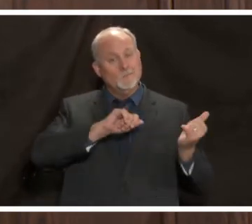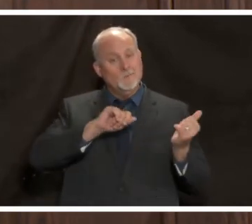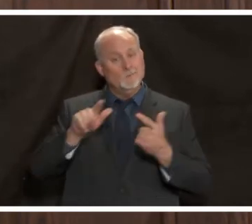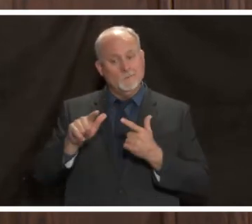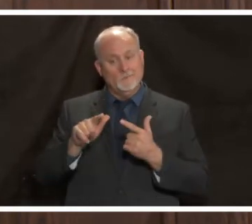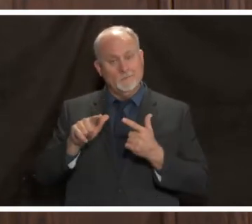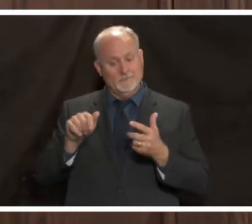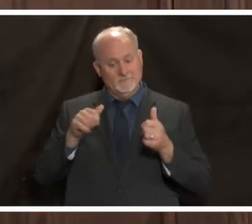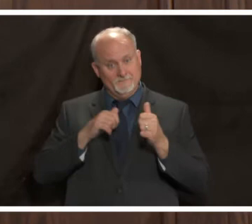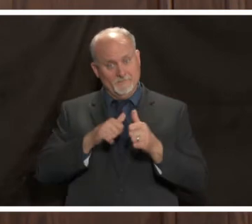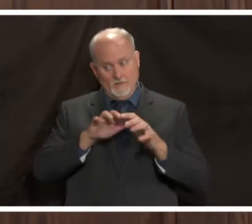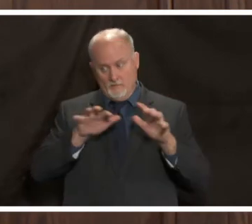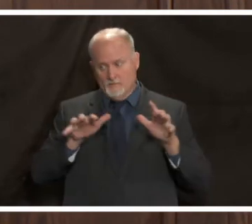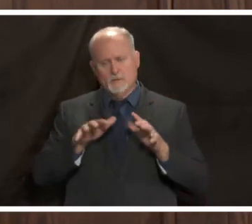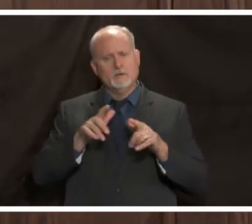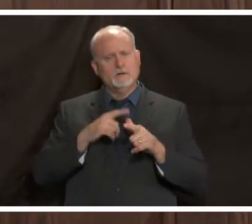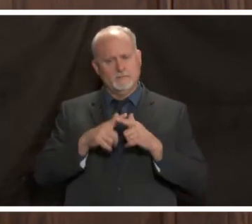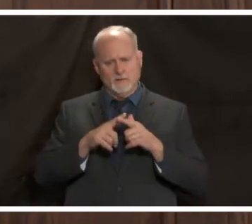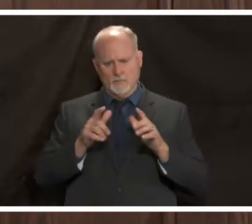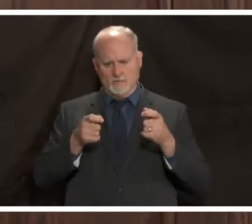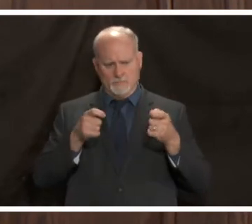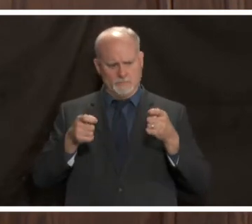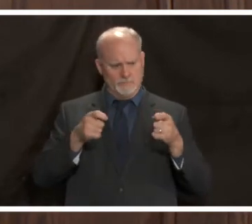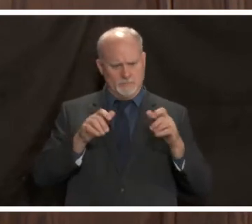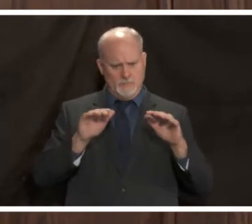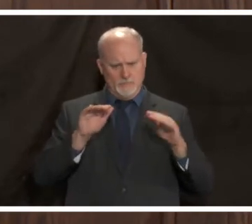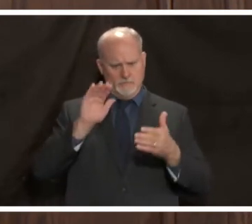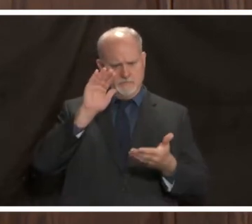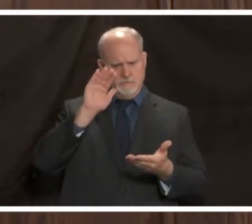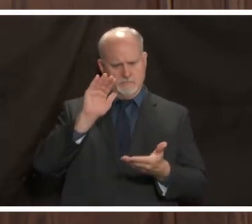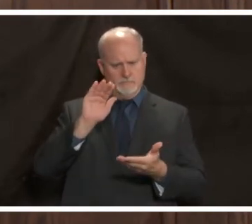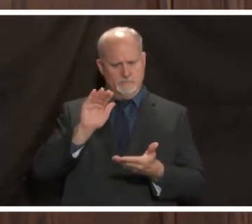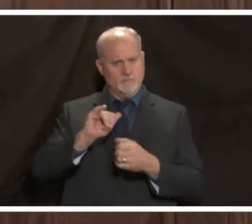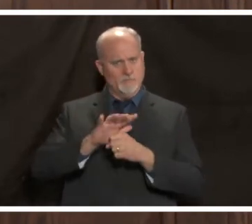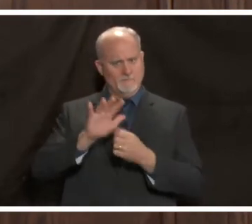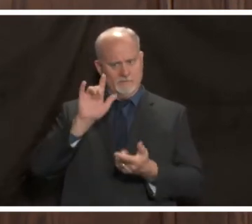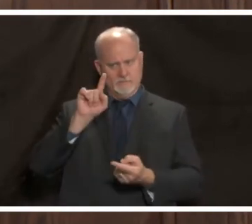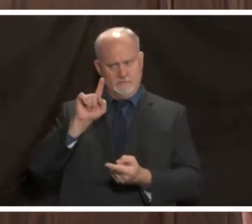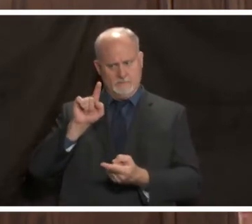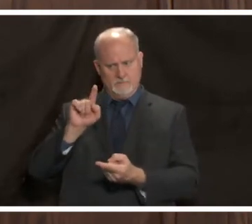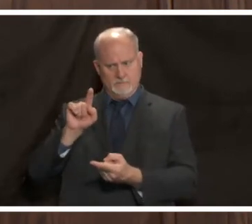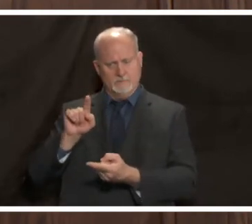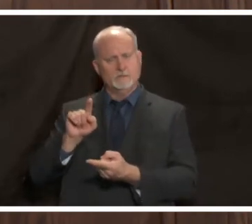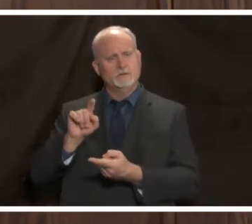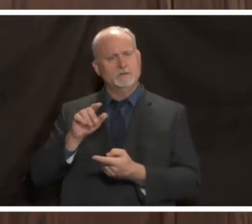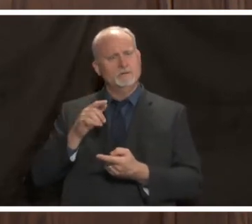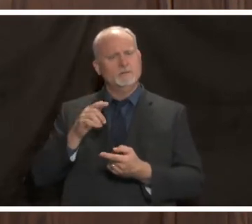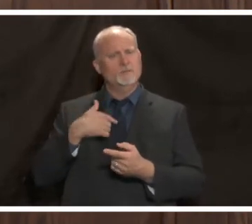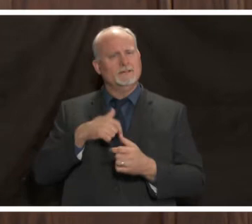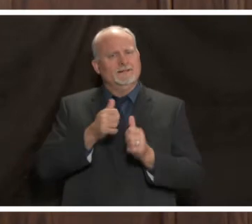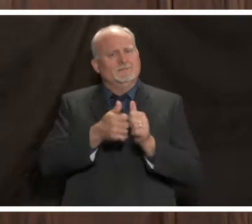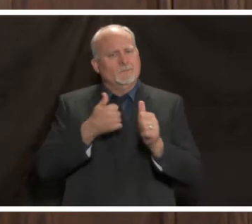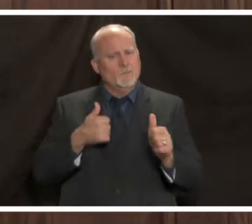then we can start bringing this under control and avoid any further quote lockdowns i'm not hearing